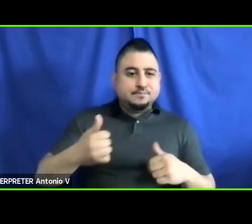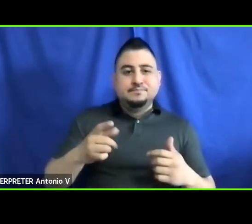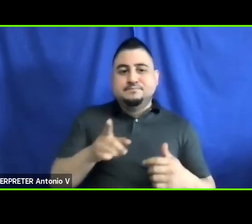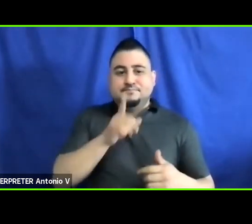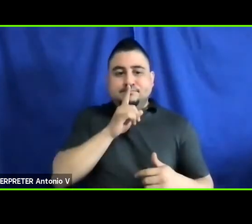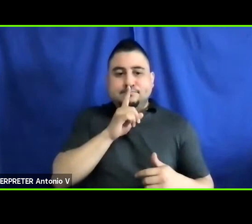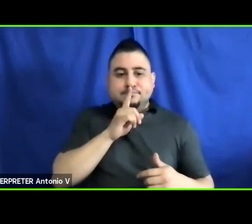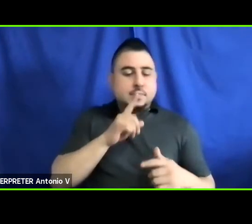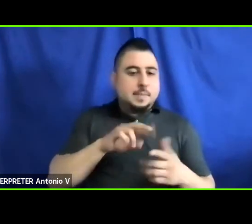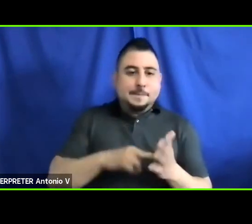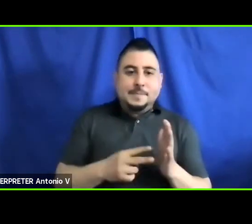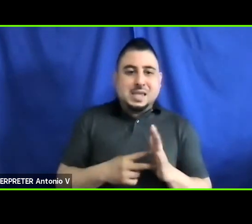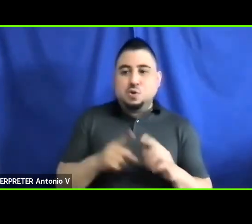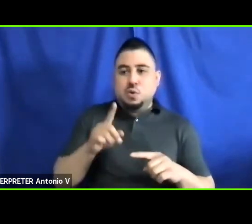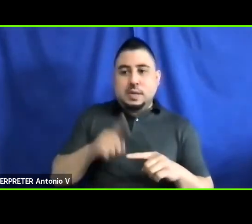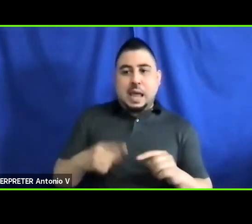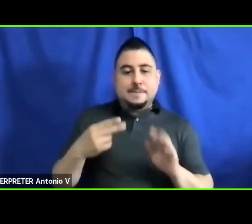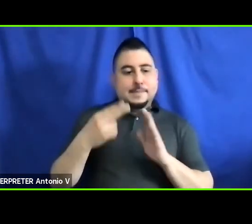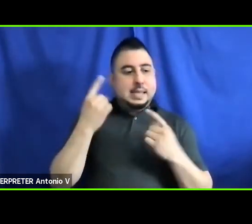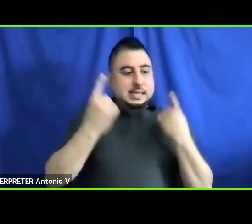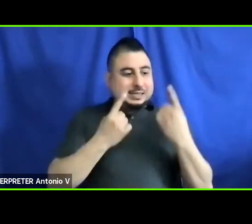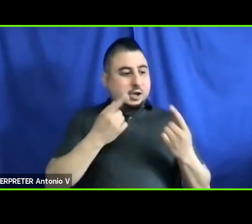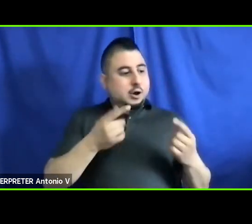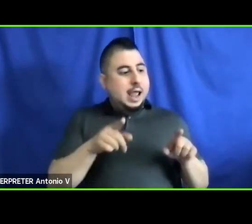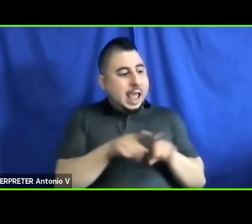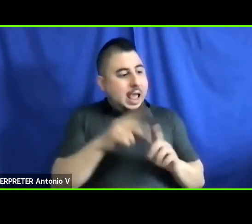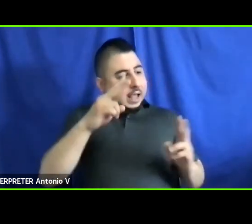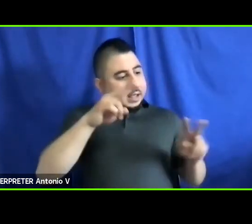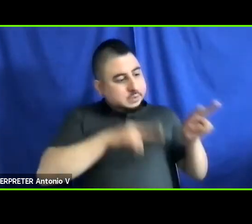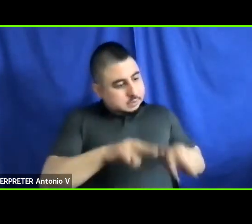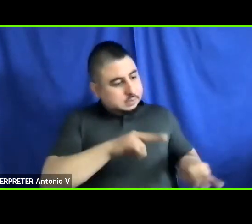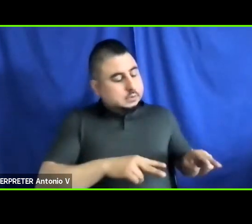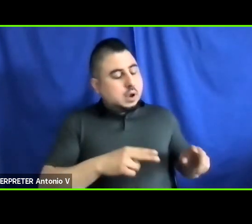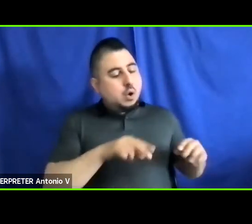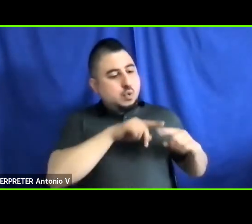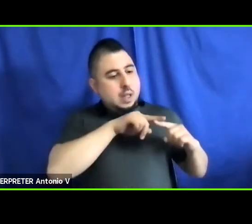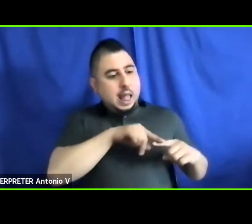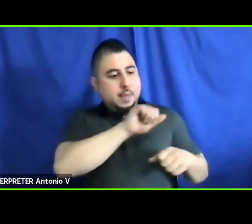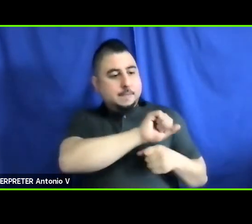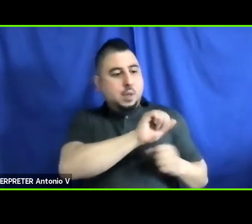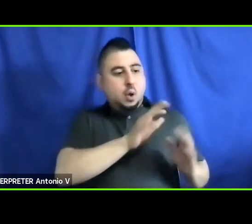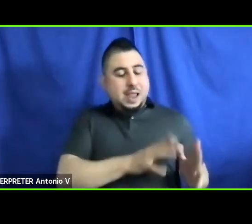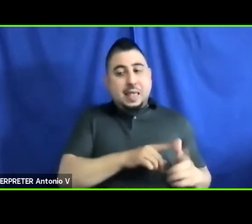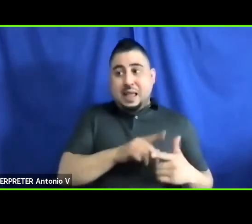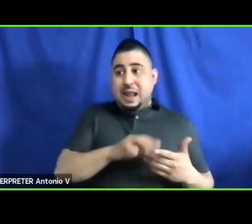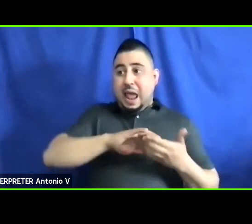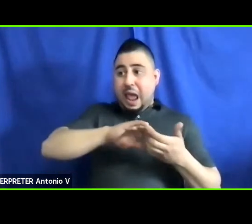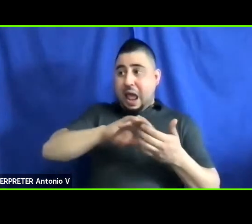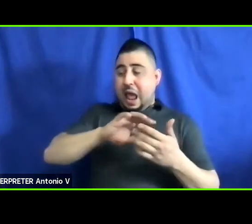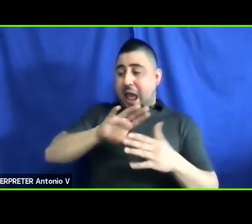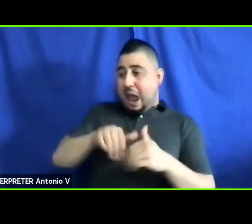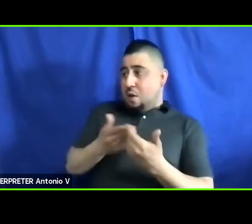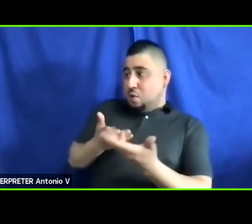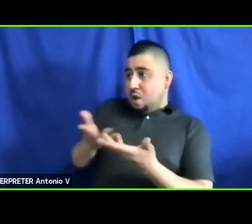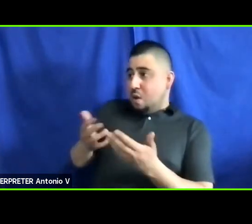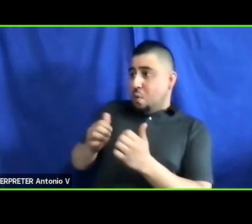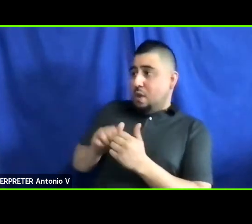a reliable employee, it will affect the interaction between -- you and your supervisor, and, and,